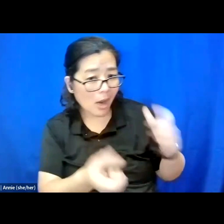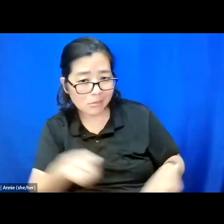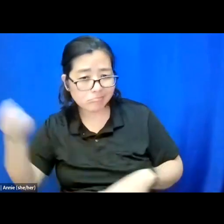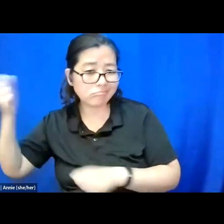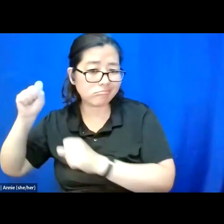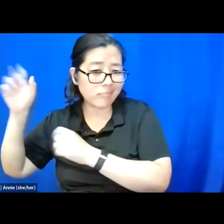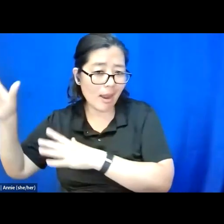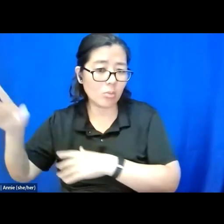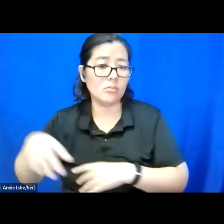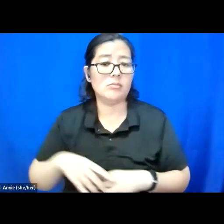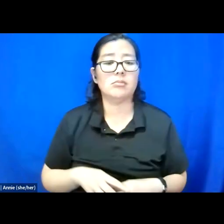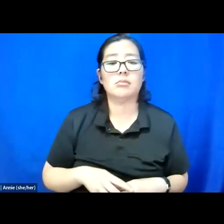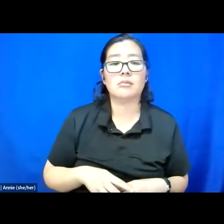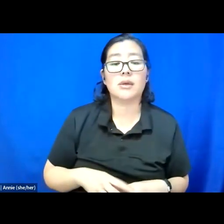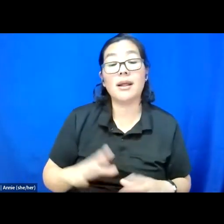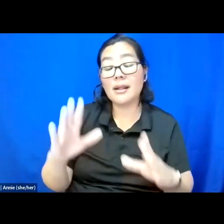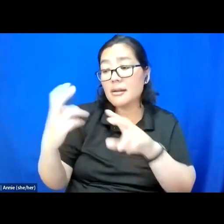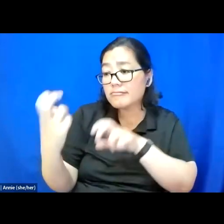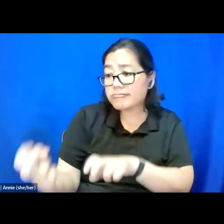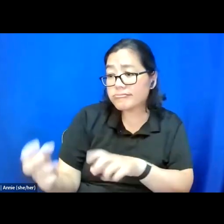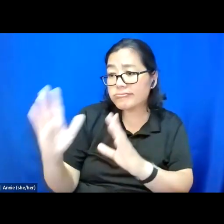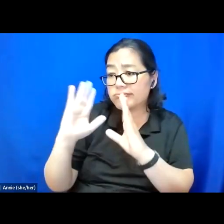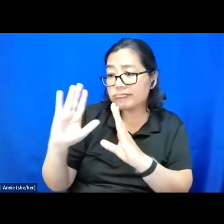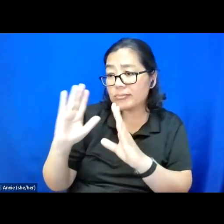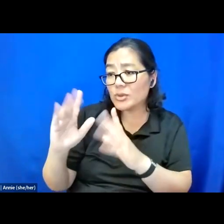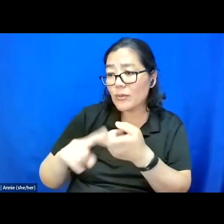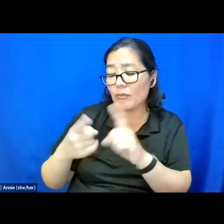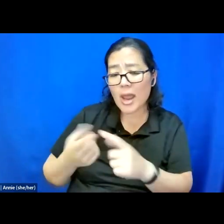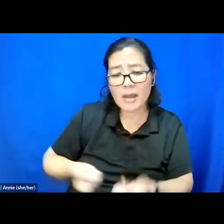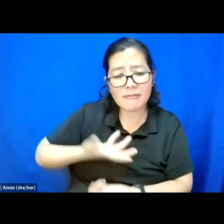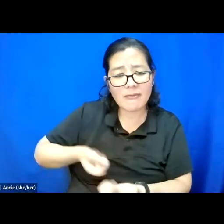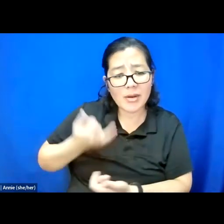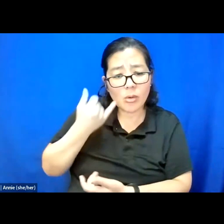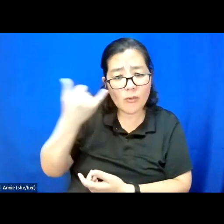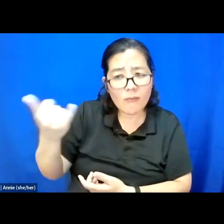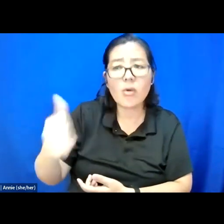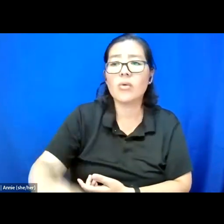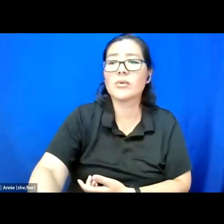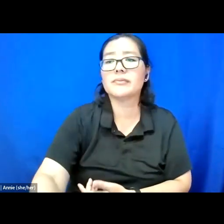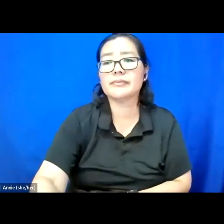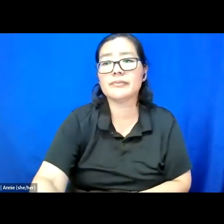listening to a friend vent on the phone.